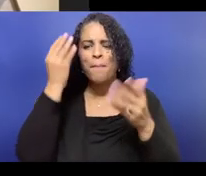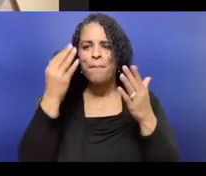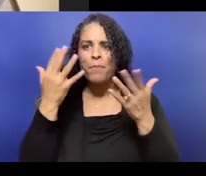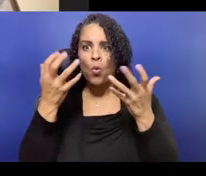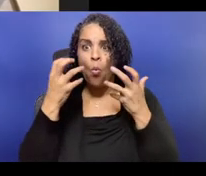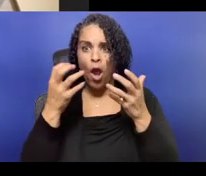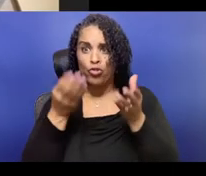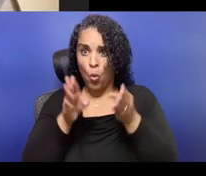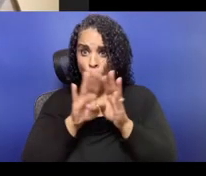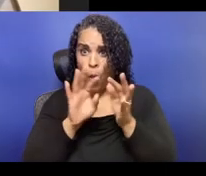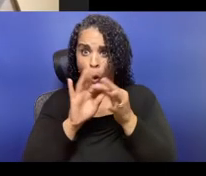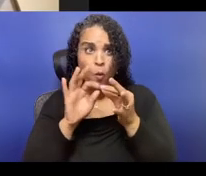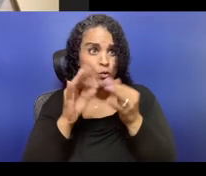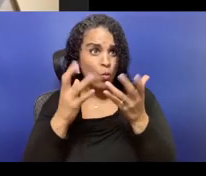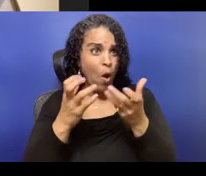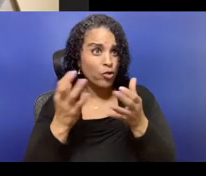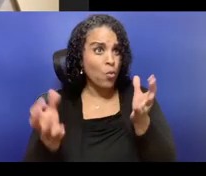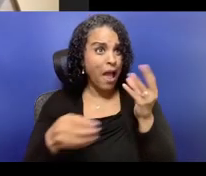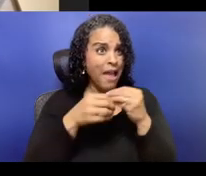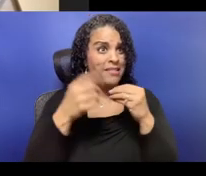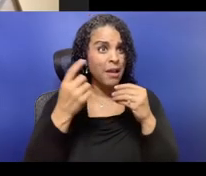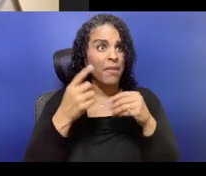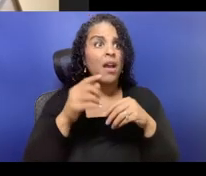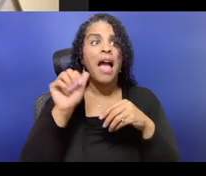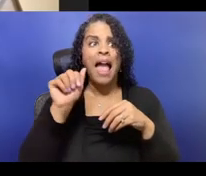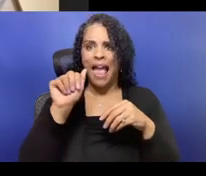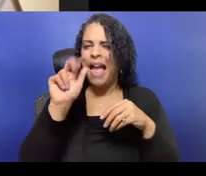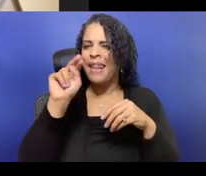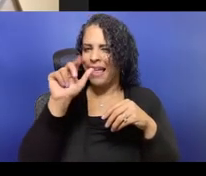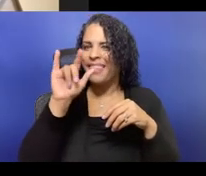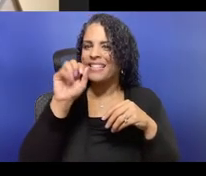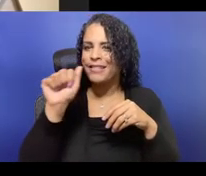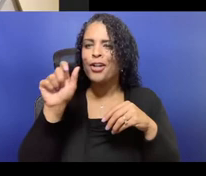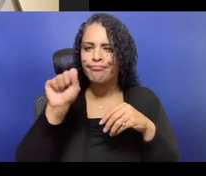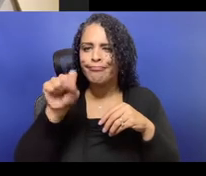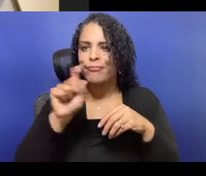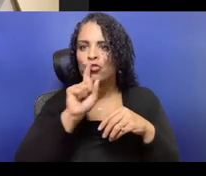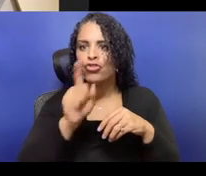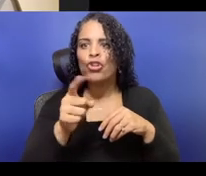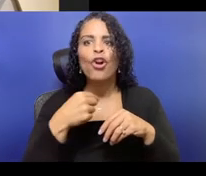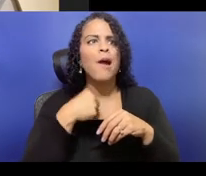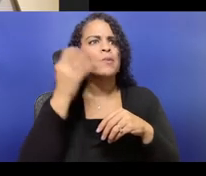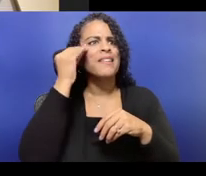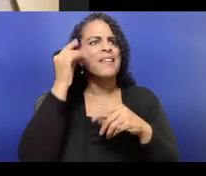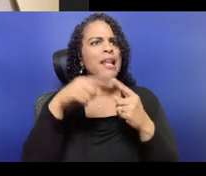that they gave me $50,000 or they gave me $50, then they shouldn't have given it to me in the first place, and they shouldn't be a public entity,